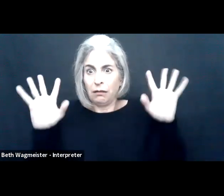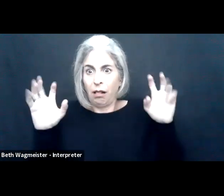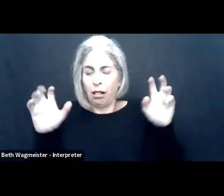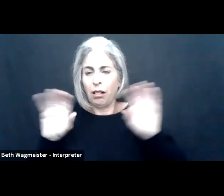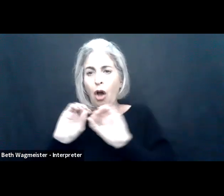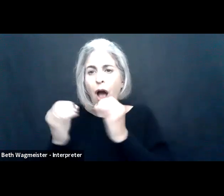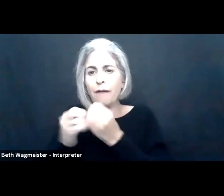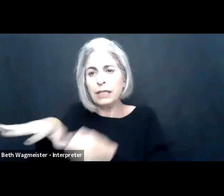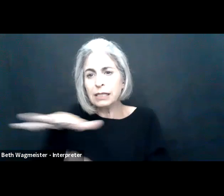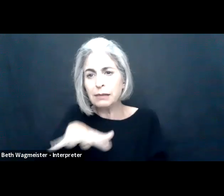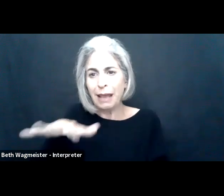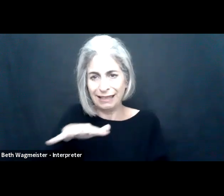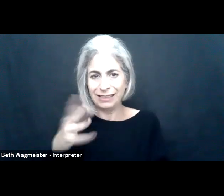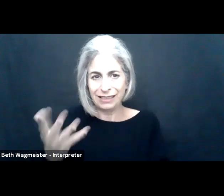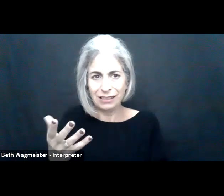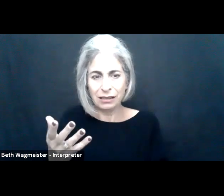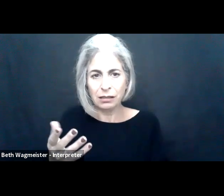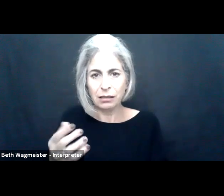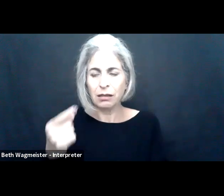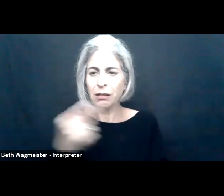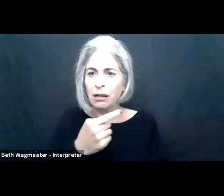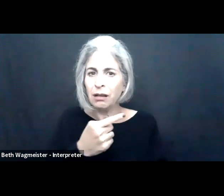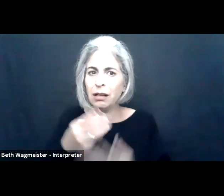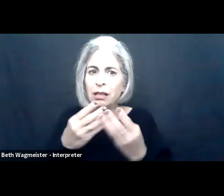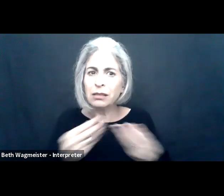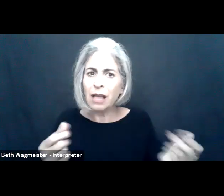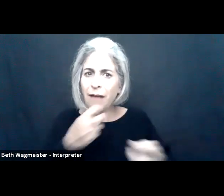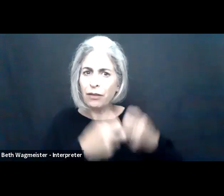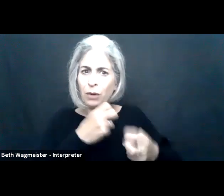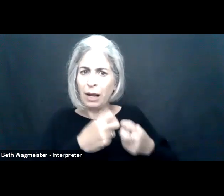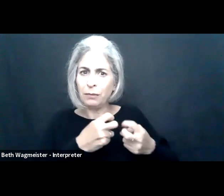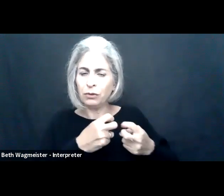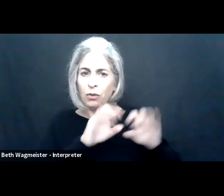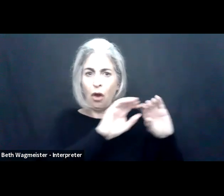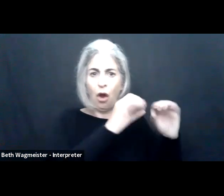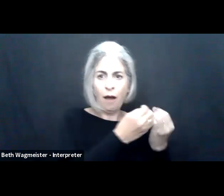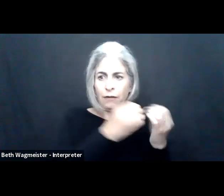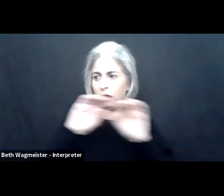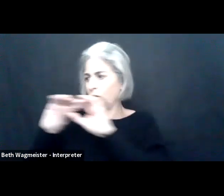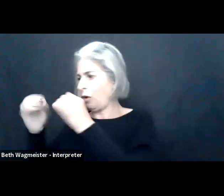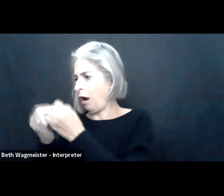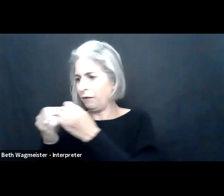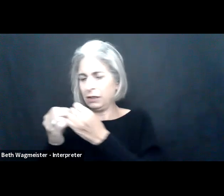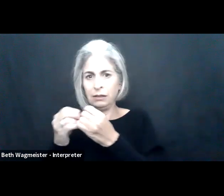dynamics without that physical space.